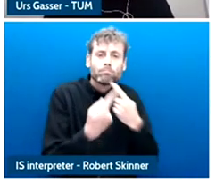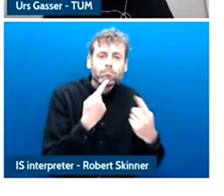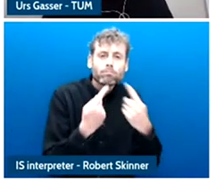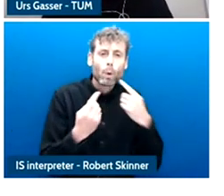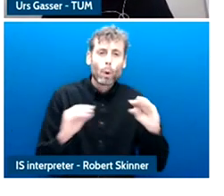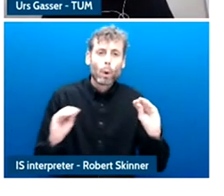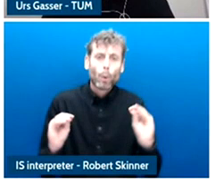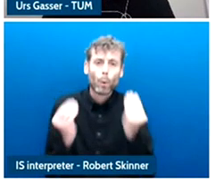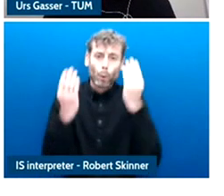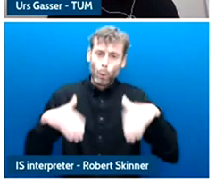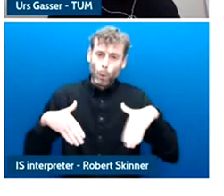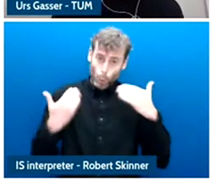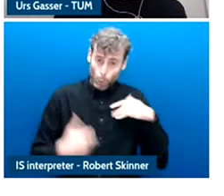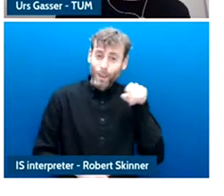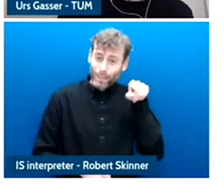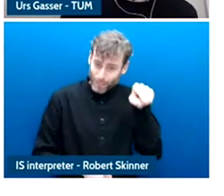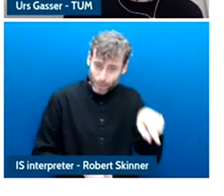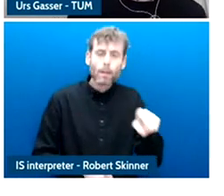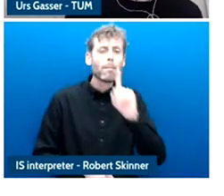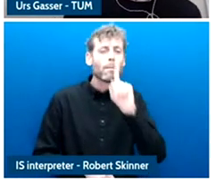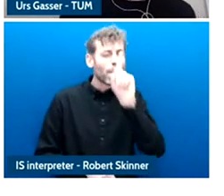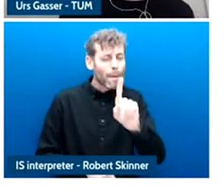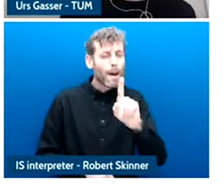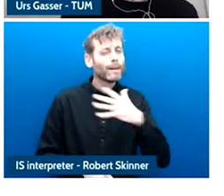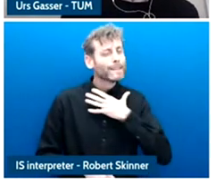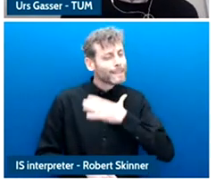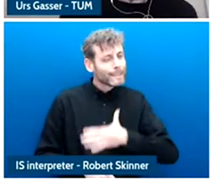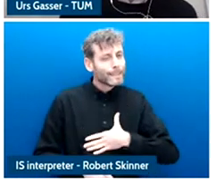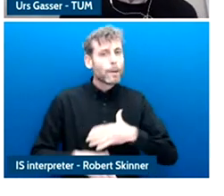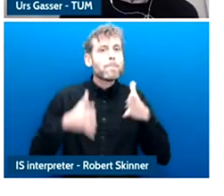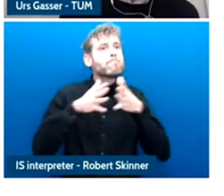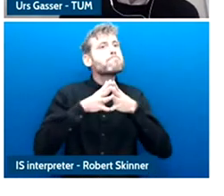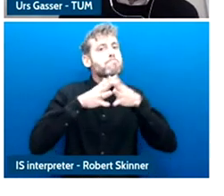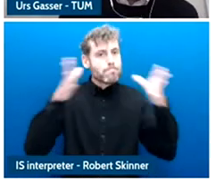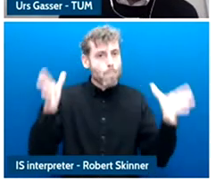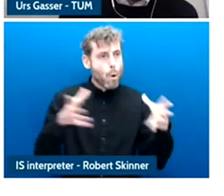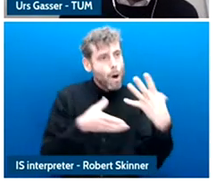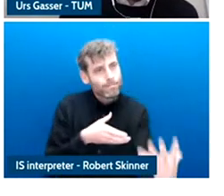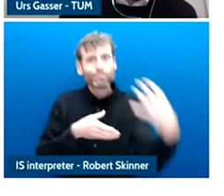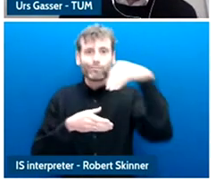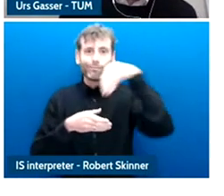We have youth participation requires actually a serious invest long term we